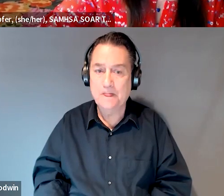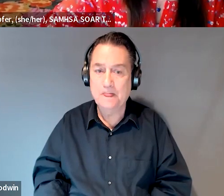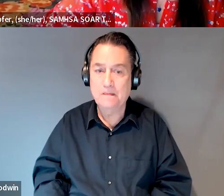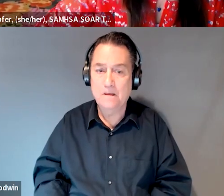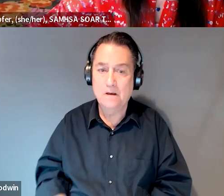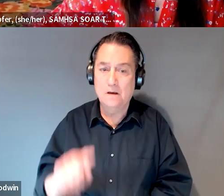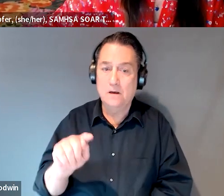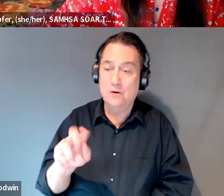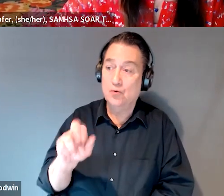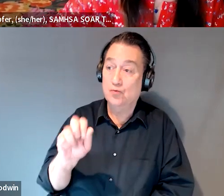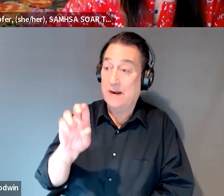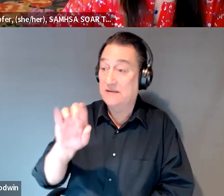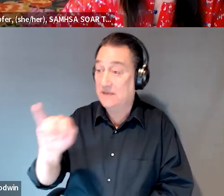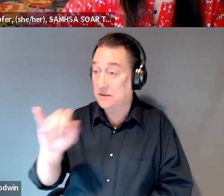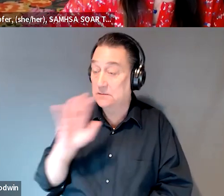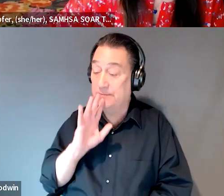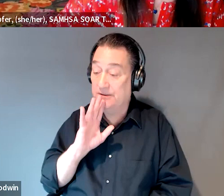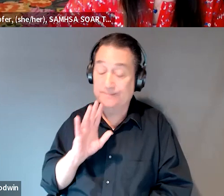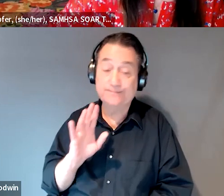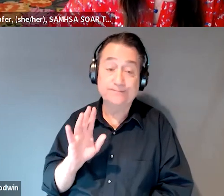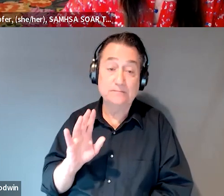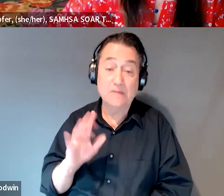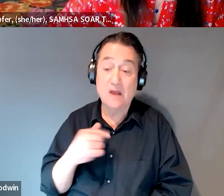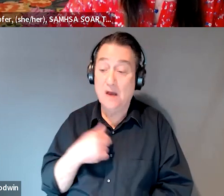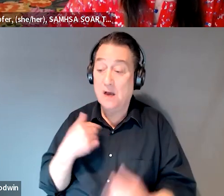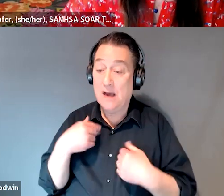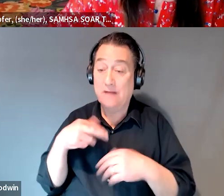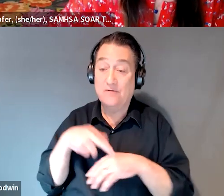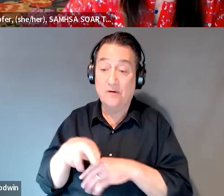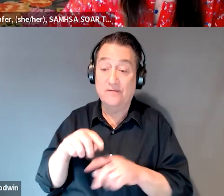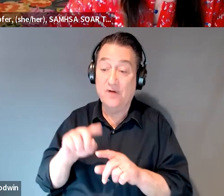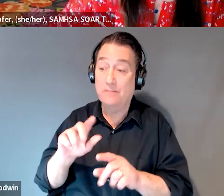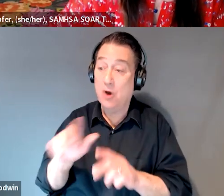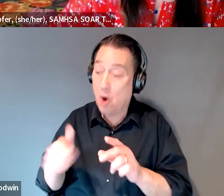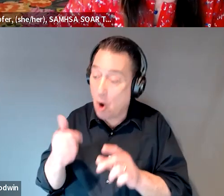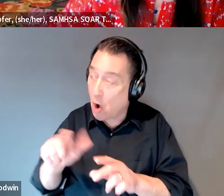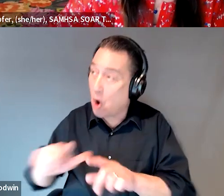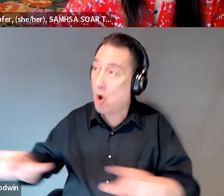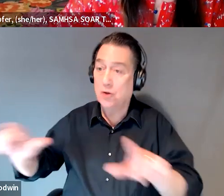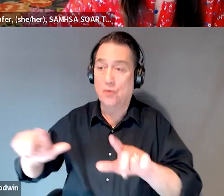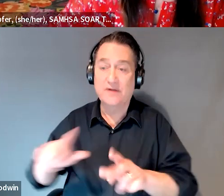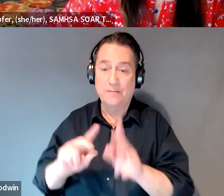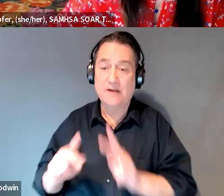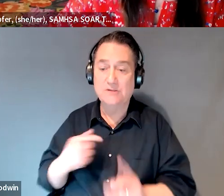Well usually, I have referrals coming from all different directions. So I usually just meet with the individual or